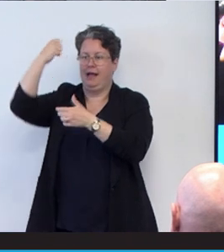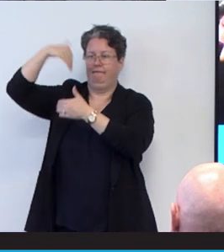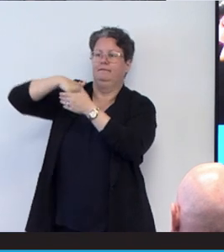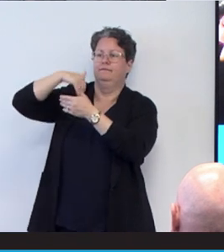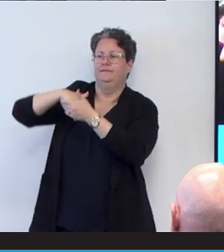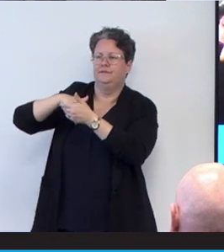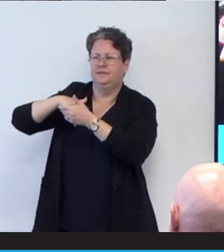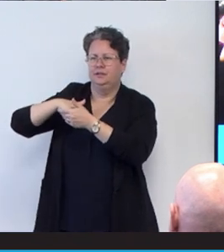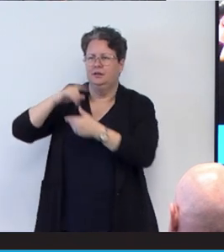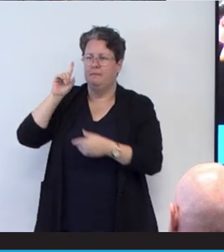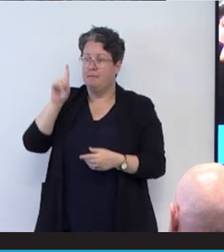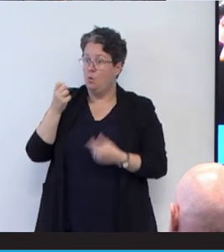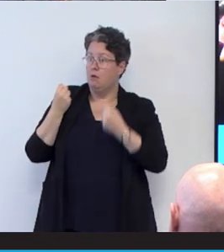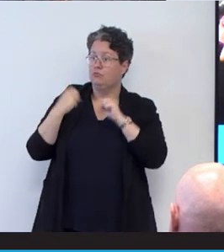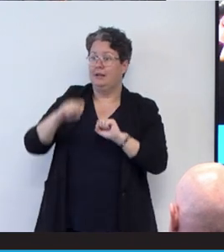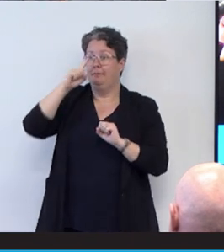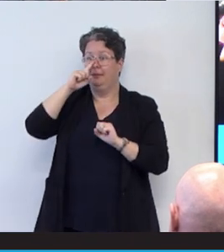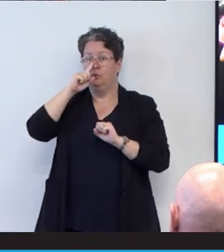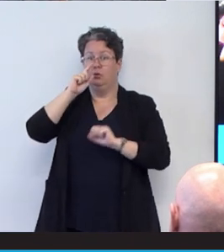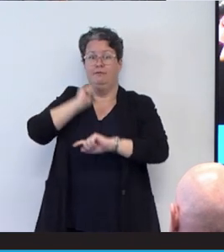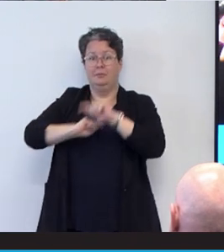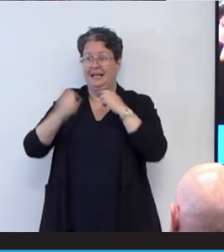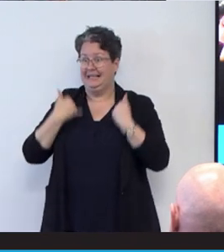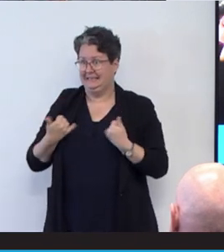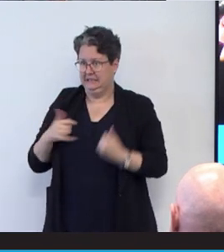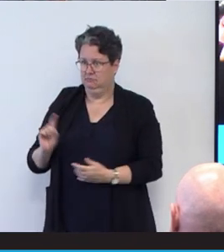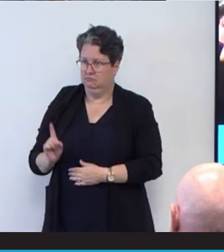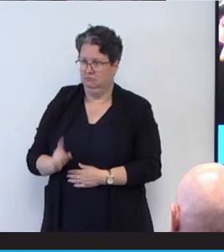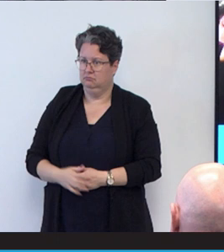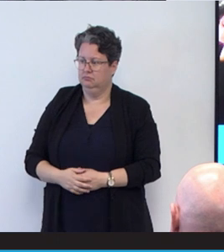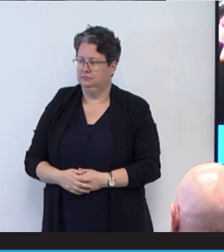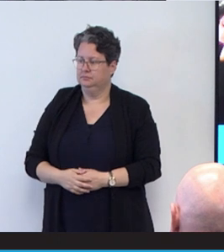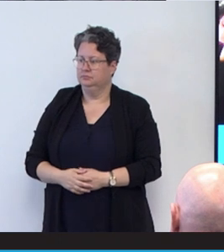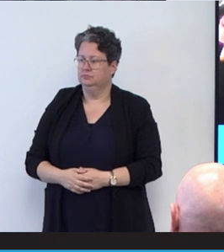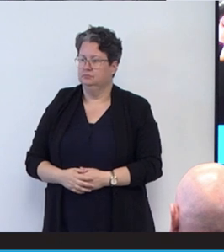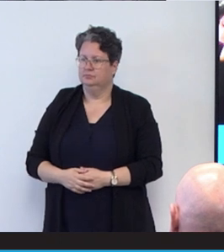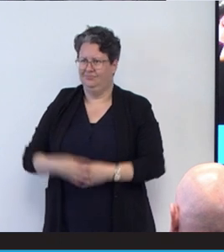But what actually prevents people from getting sick in the first place? Well, education goes a